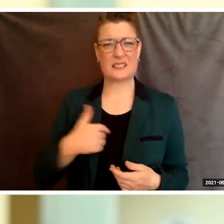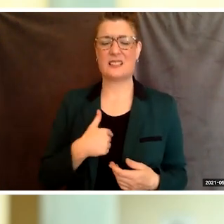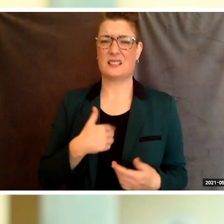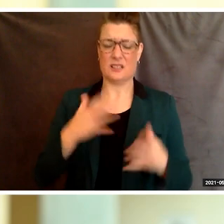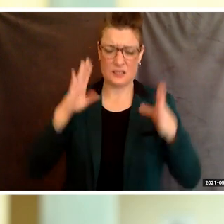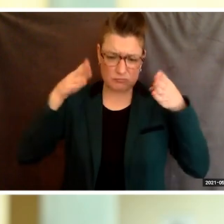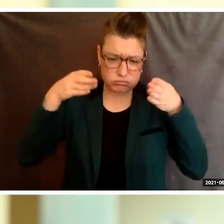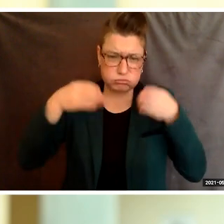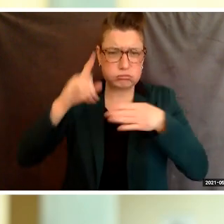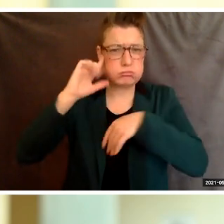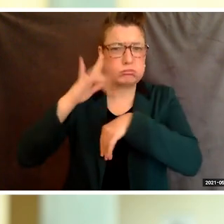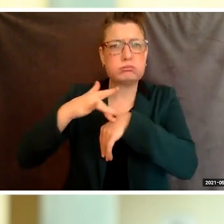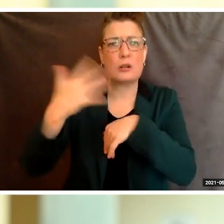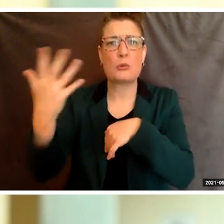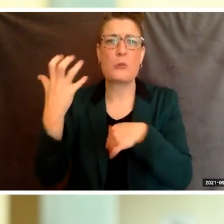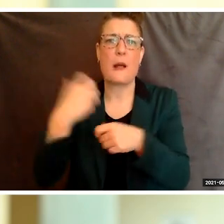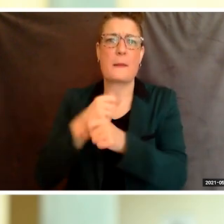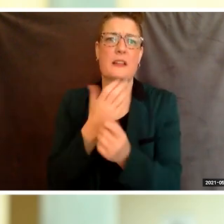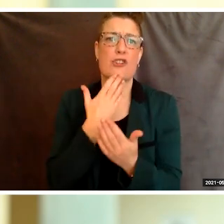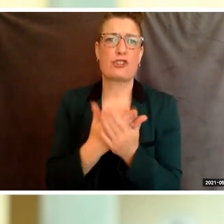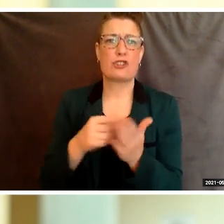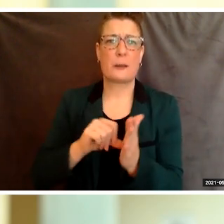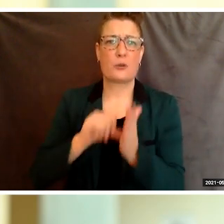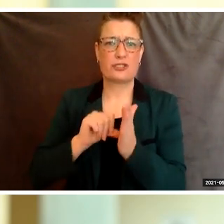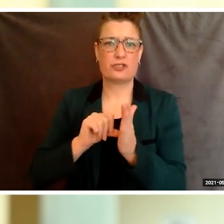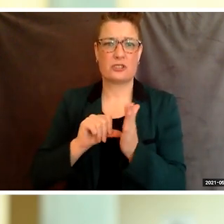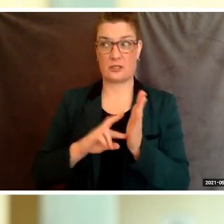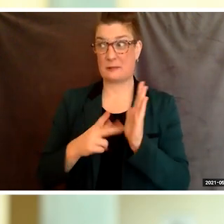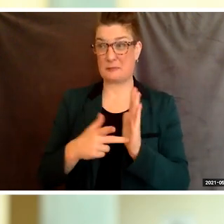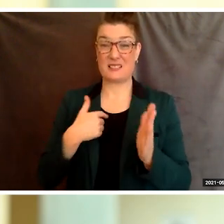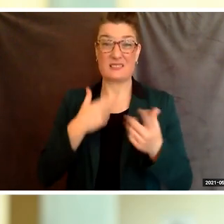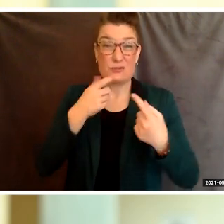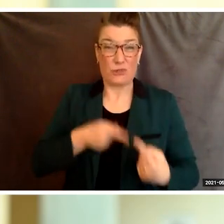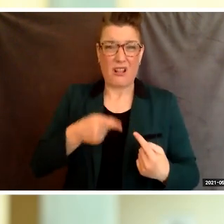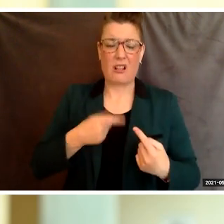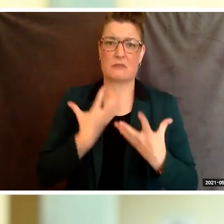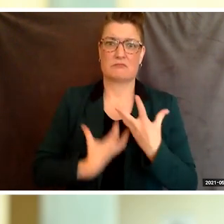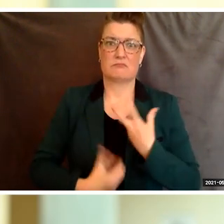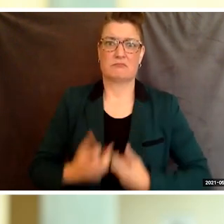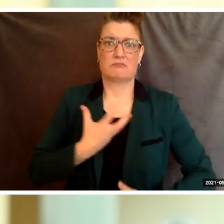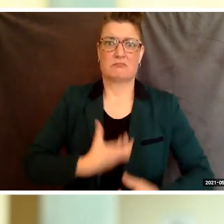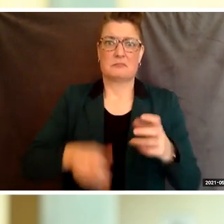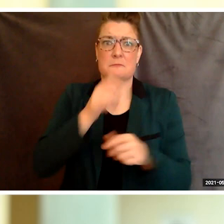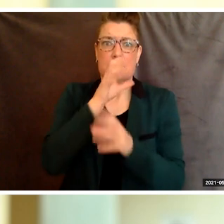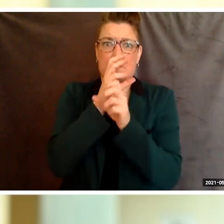on making a good impression that I struggled in silence. I was afraid to ask my professors for help